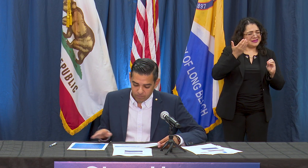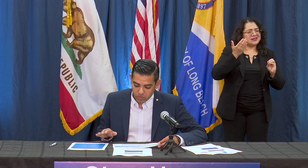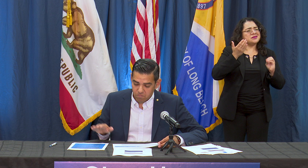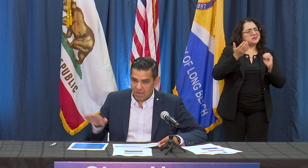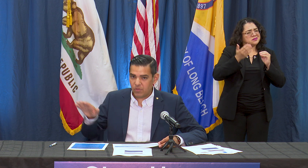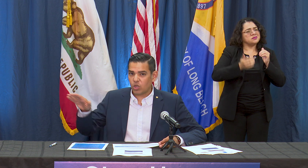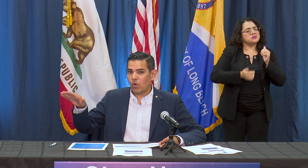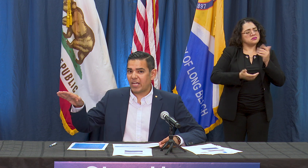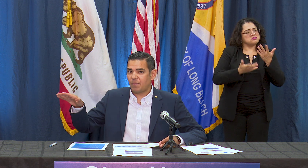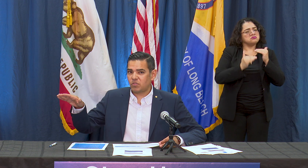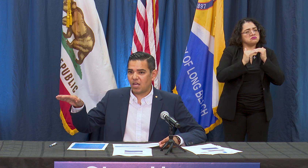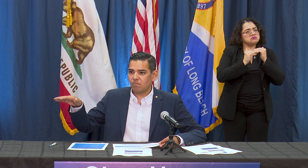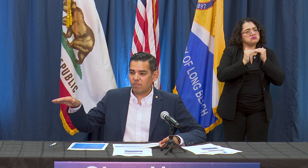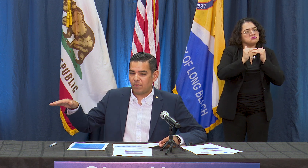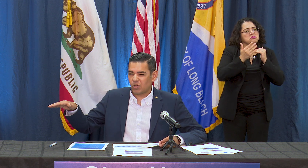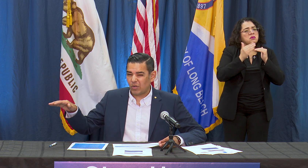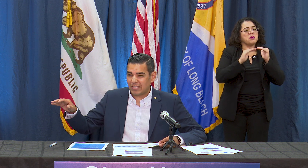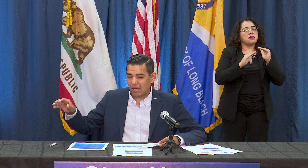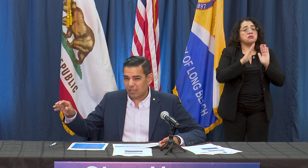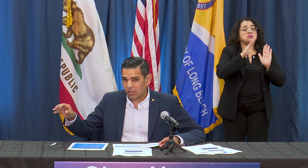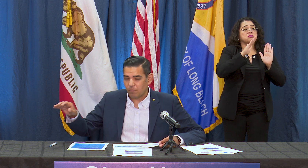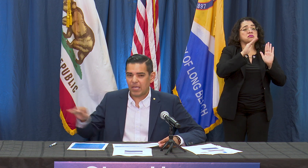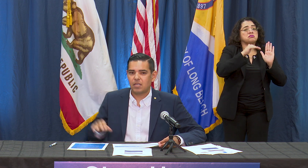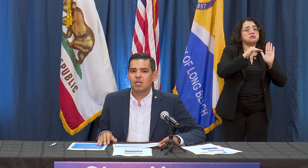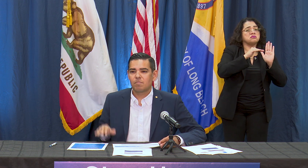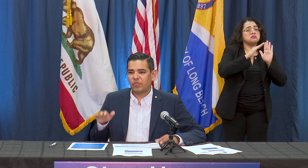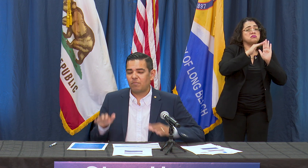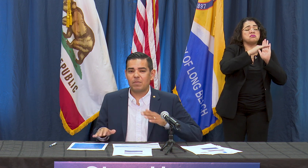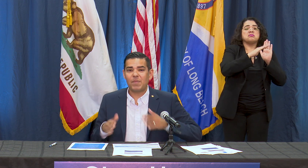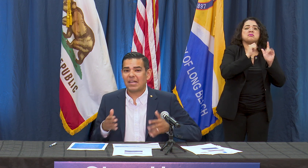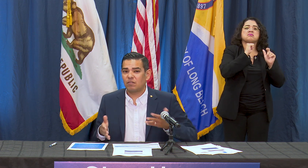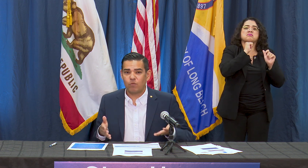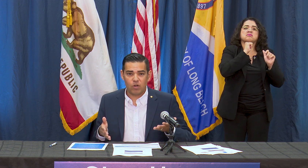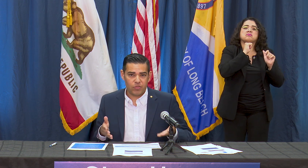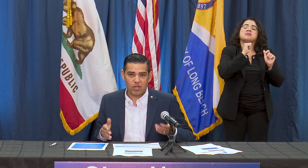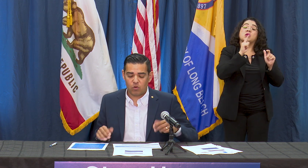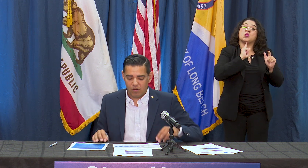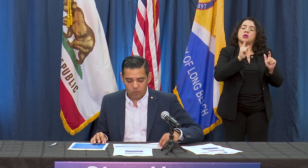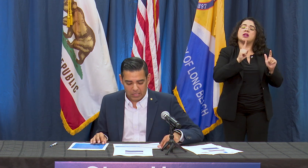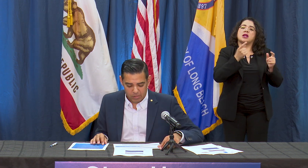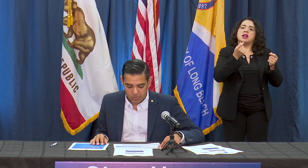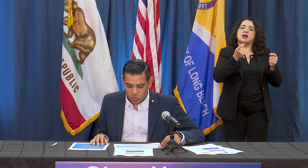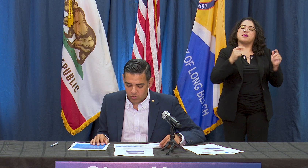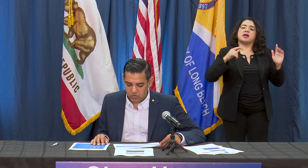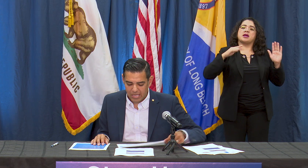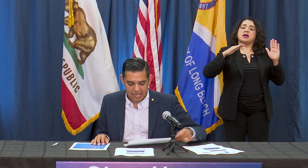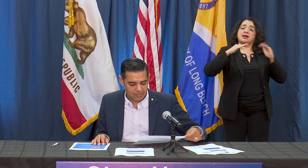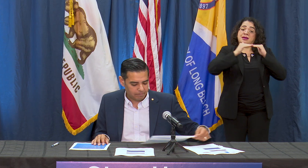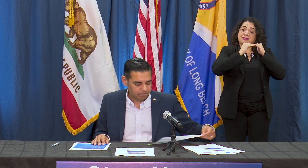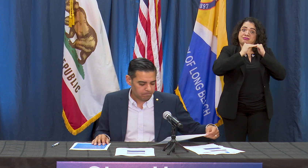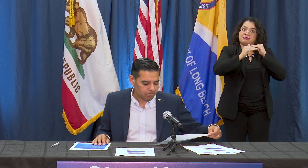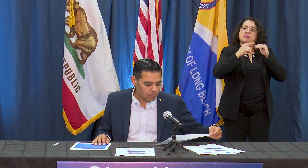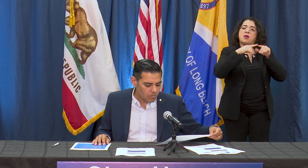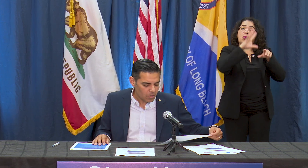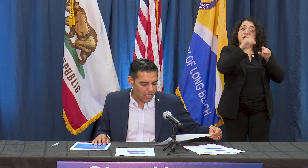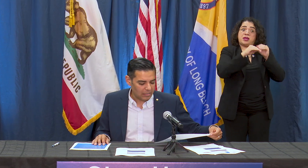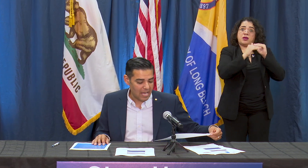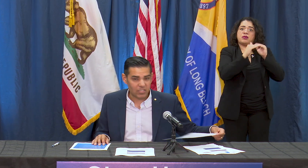Maybe they're going up some maybe they're going down a little bit but they've been back and forth quite frankly over the course of the last